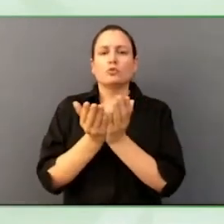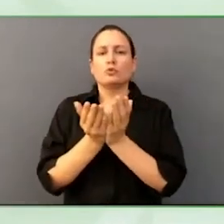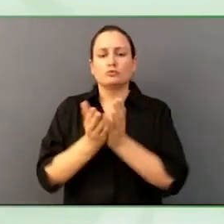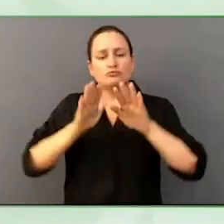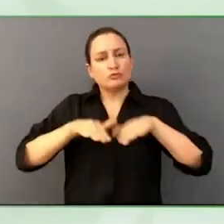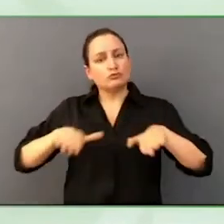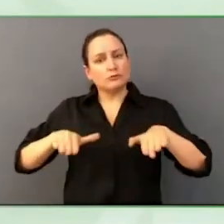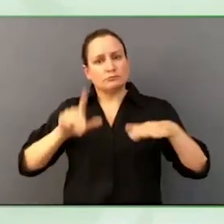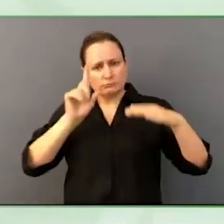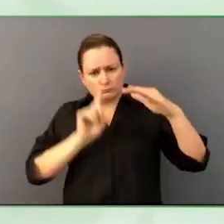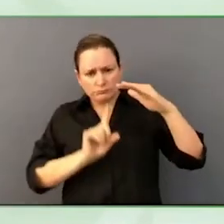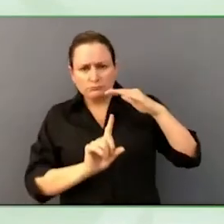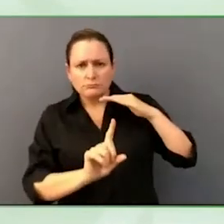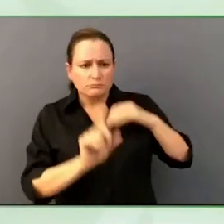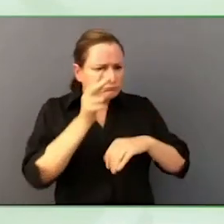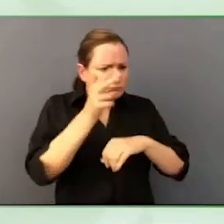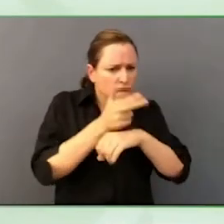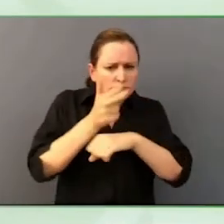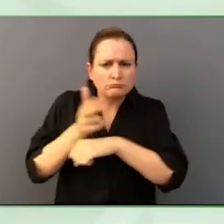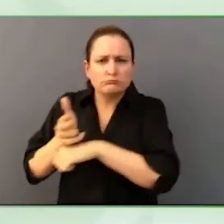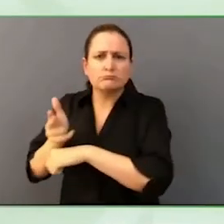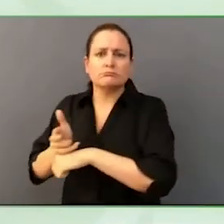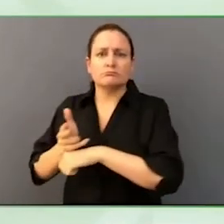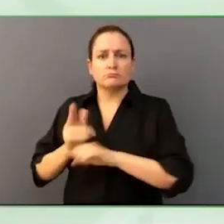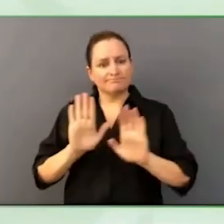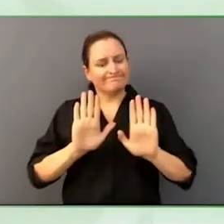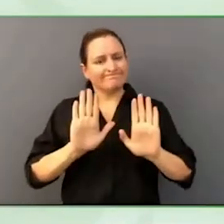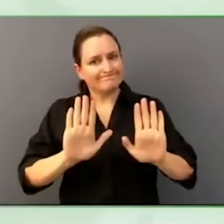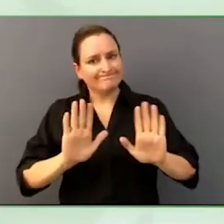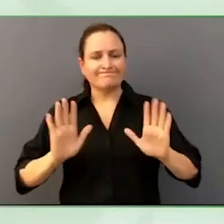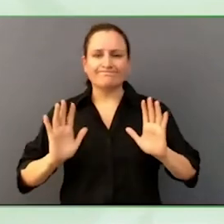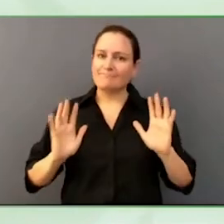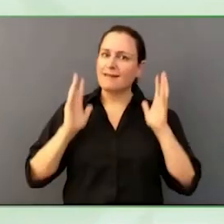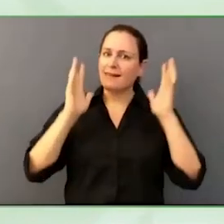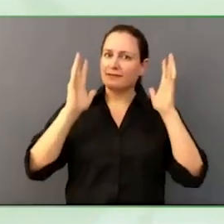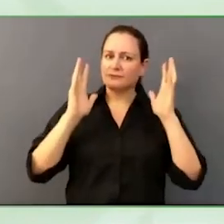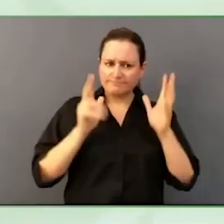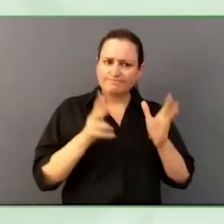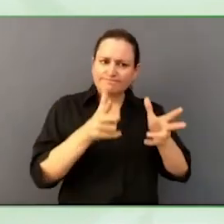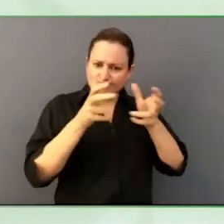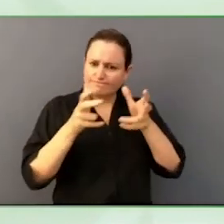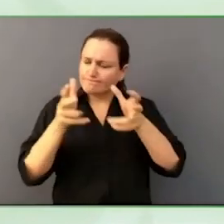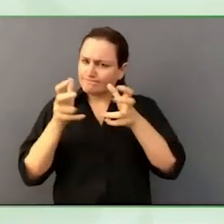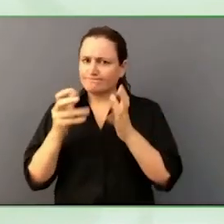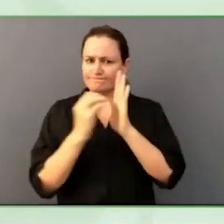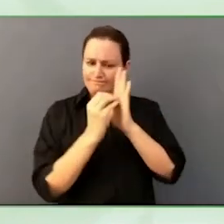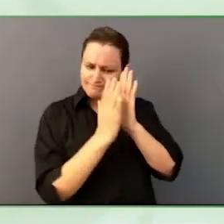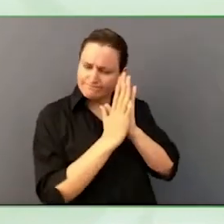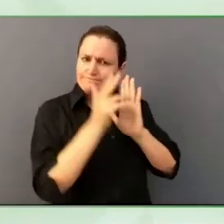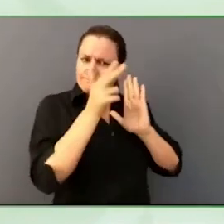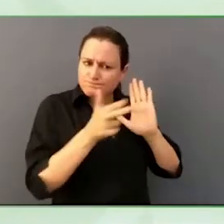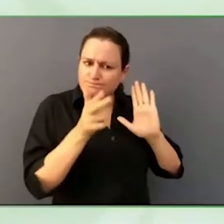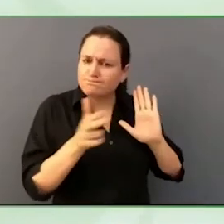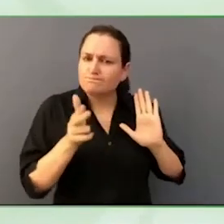Analyses, reports, reportings on different aspects.